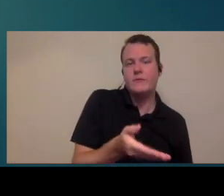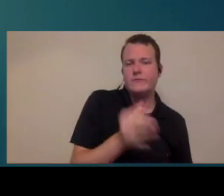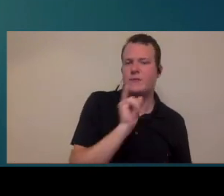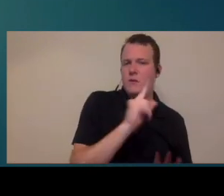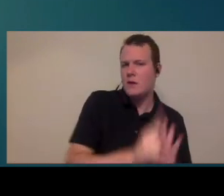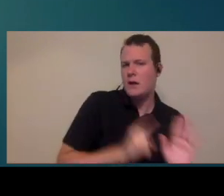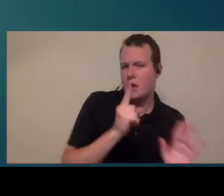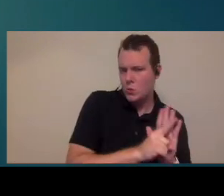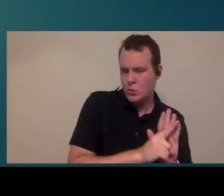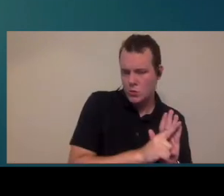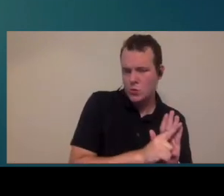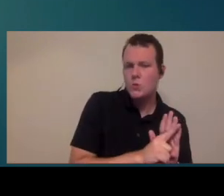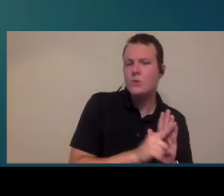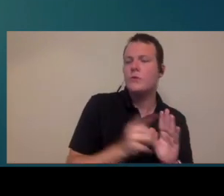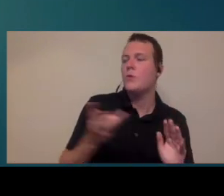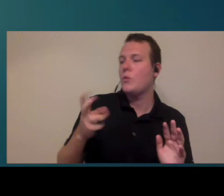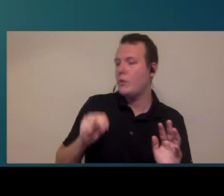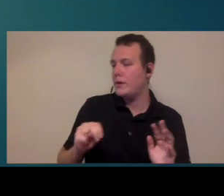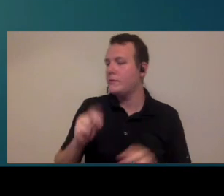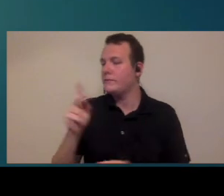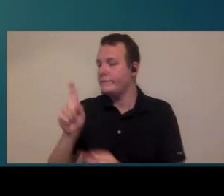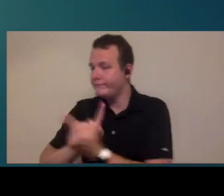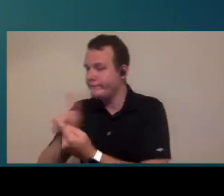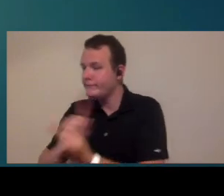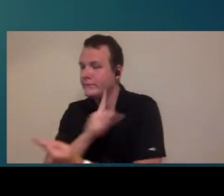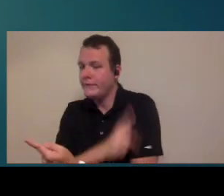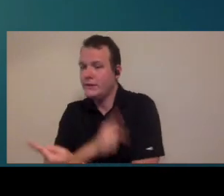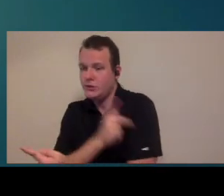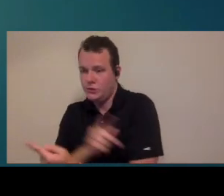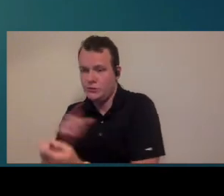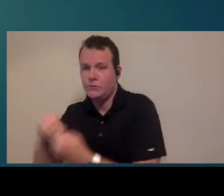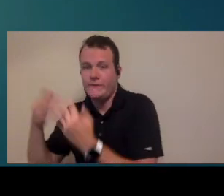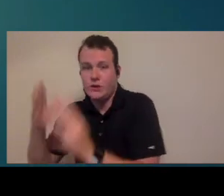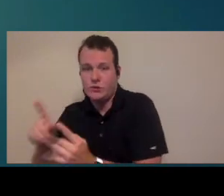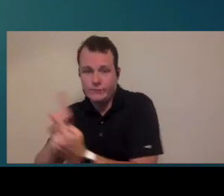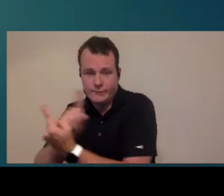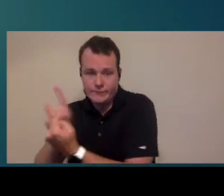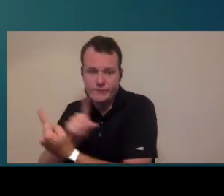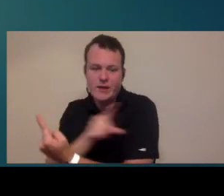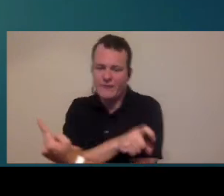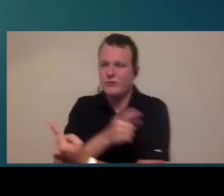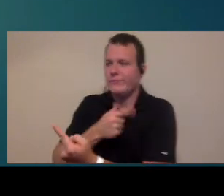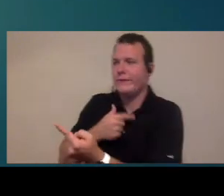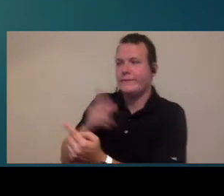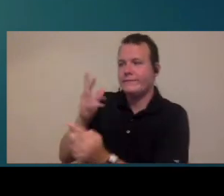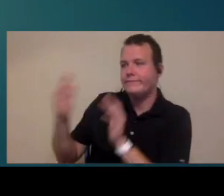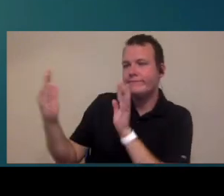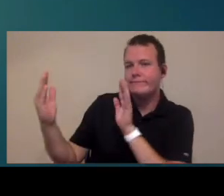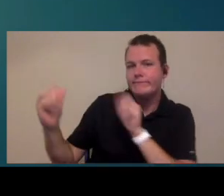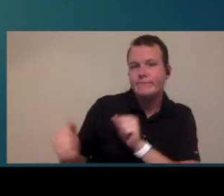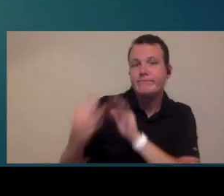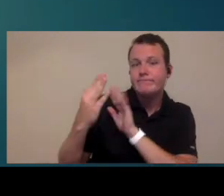be there for however many hours the provider is seeing patients because they need to be there to greet the patients but for maybe the person that's